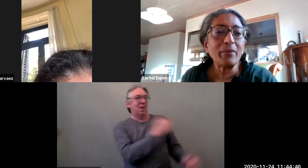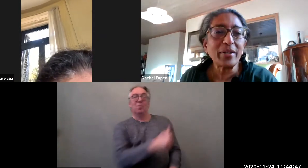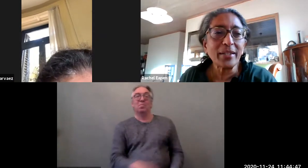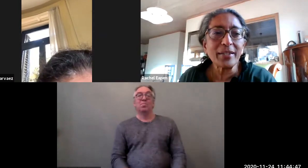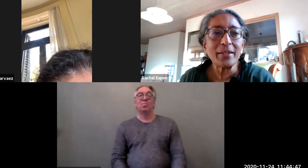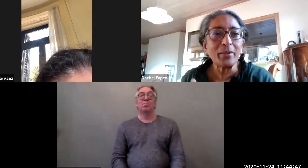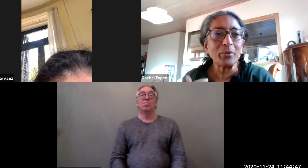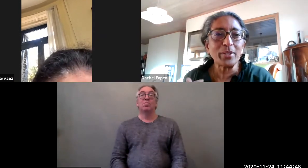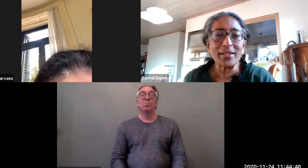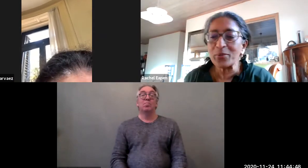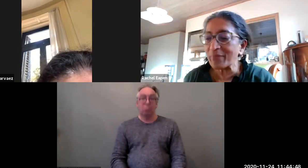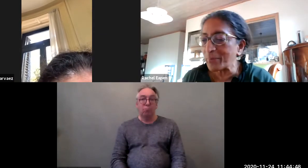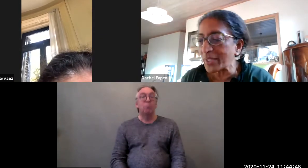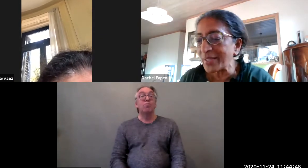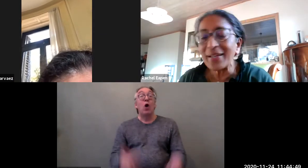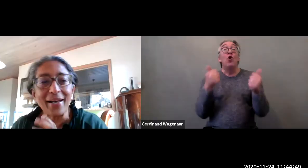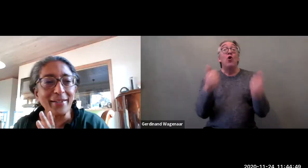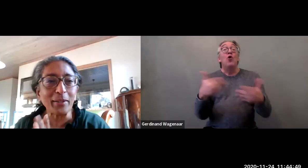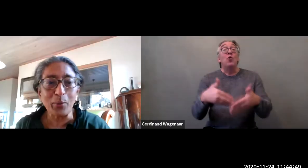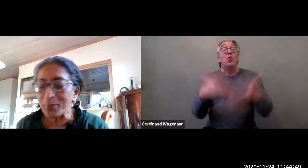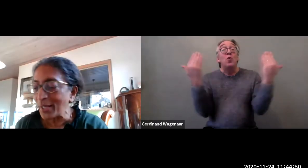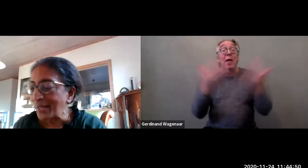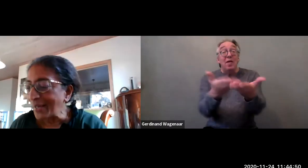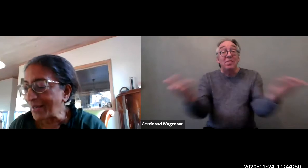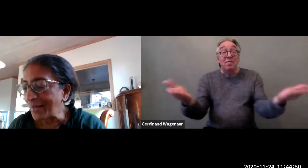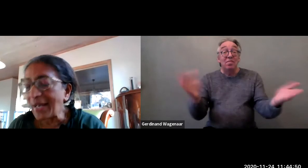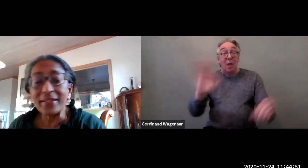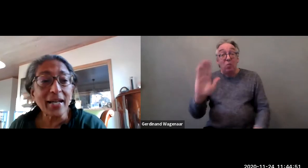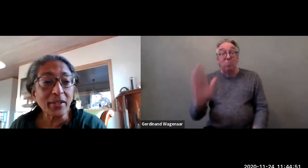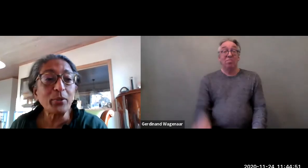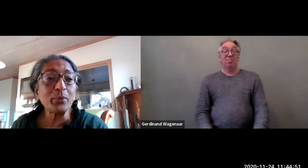A very good day to everybody and hello and thank you